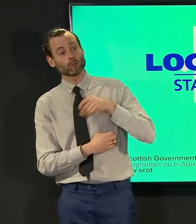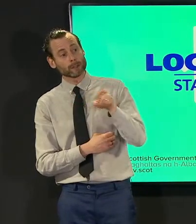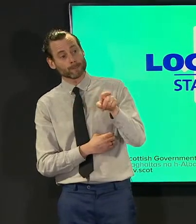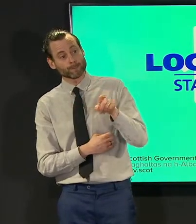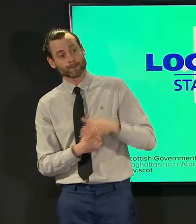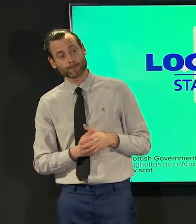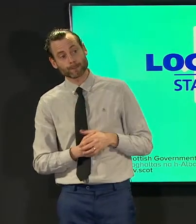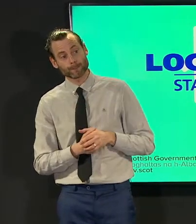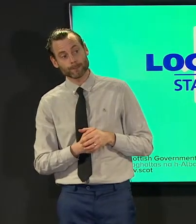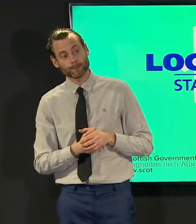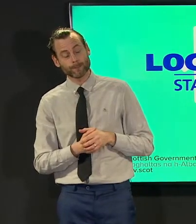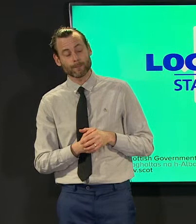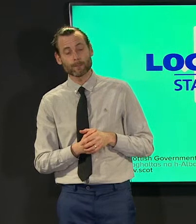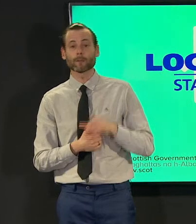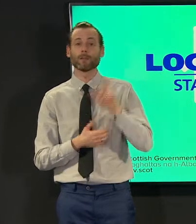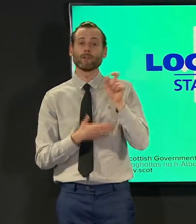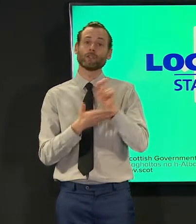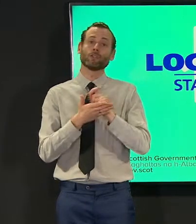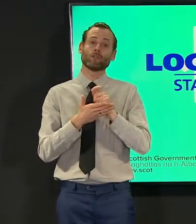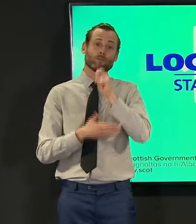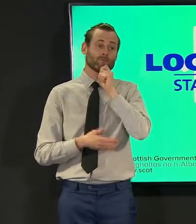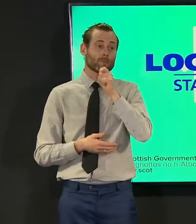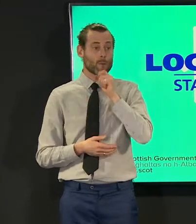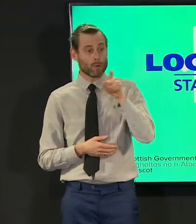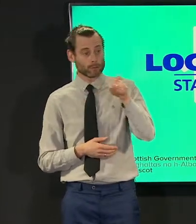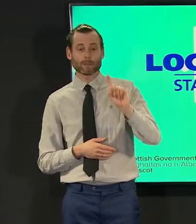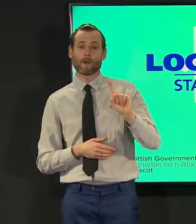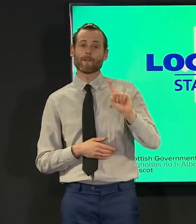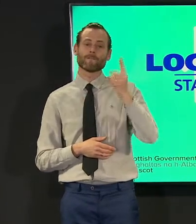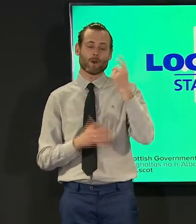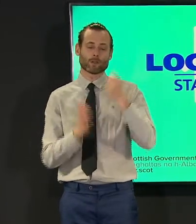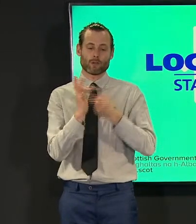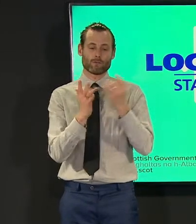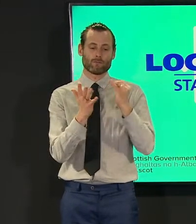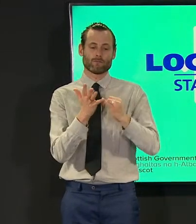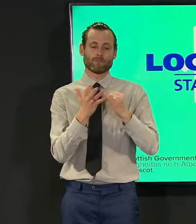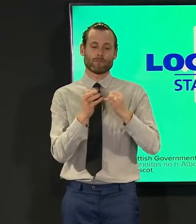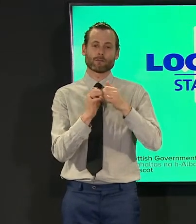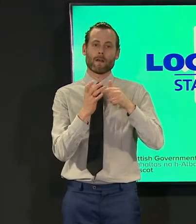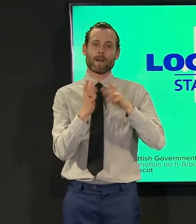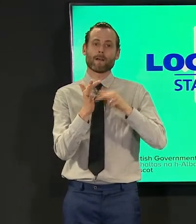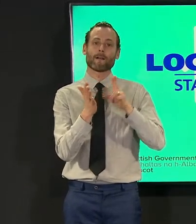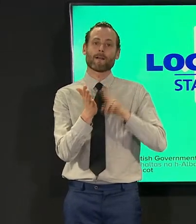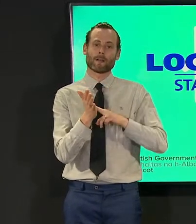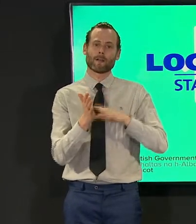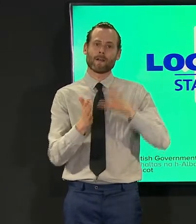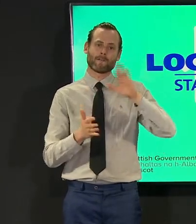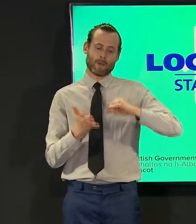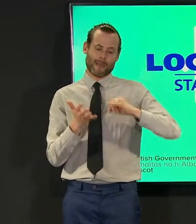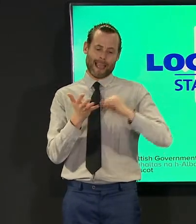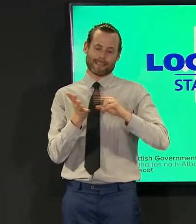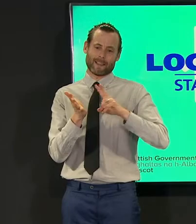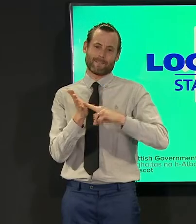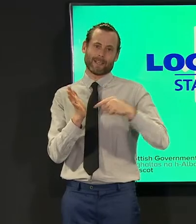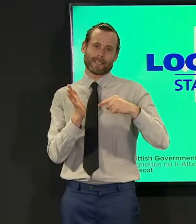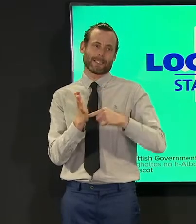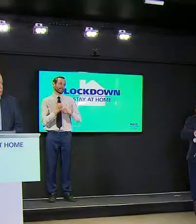us this morning and the first of those is ross govans from scottish television afternoon cabinet